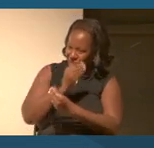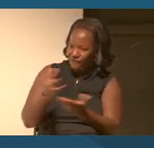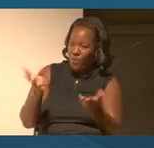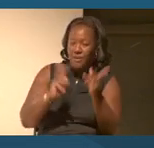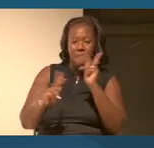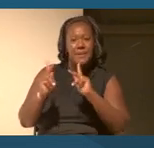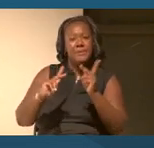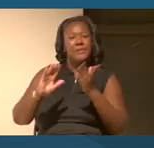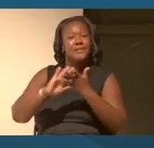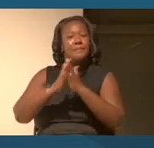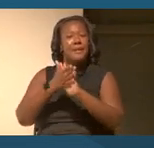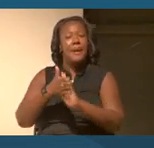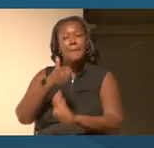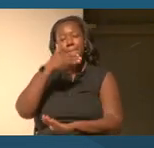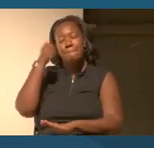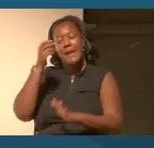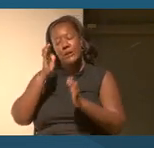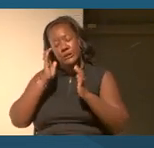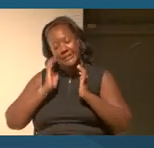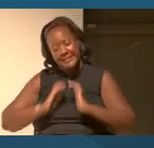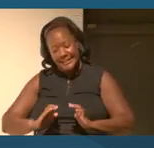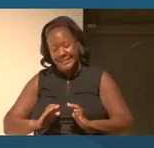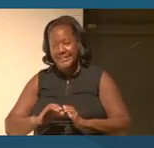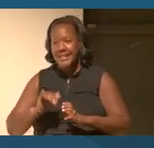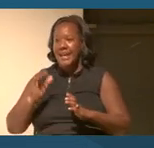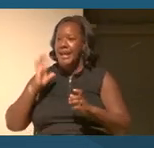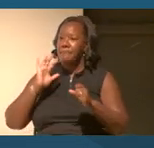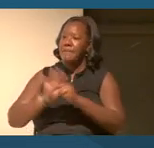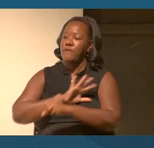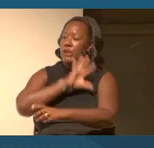so that they can participate more fully in our democracy.